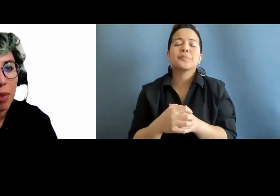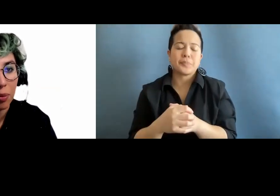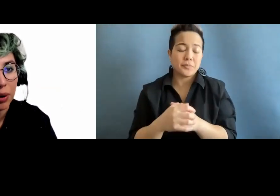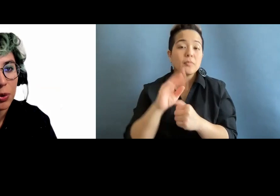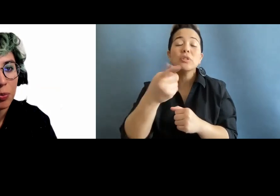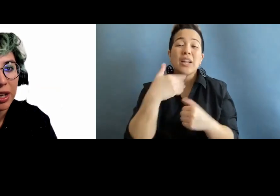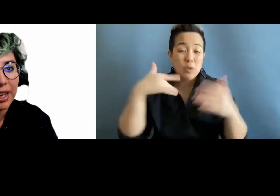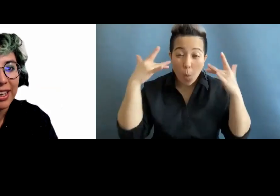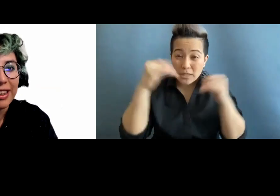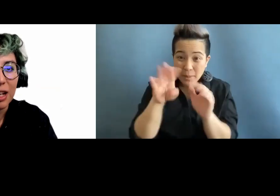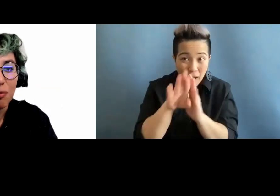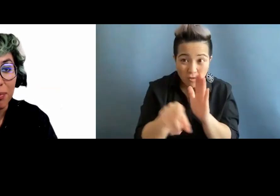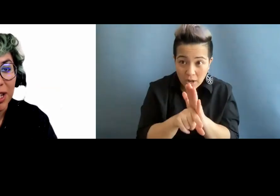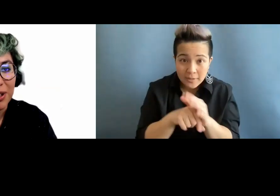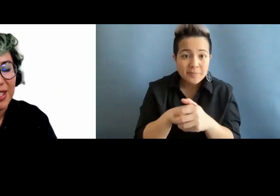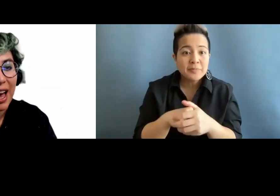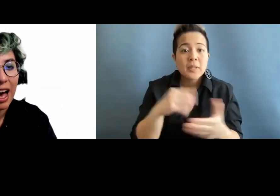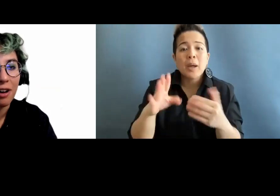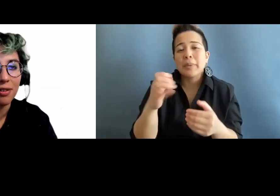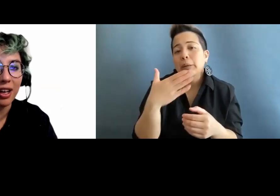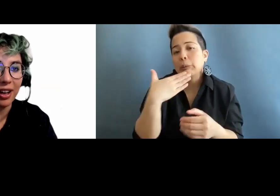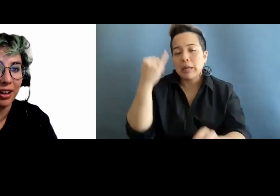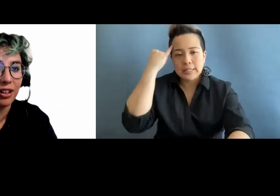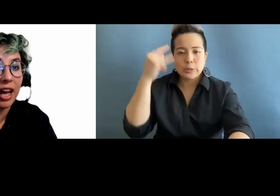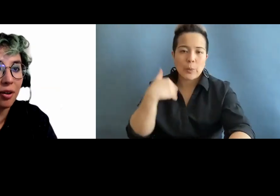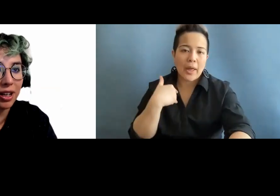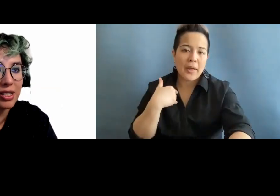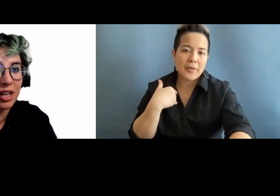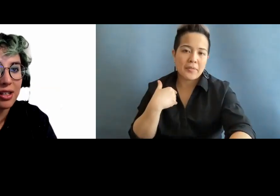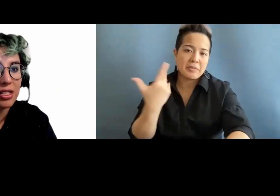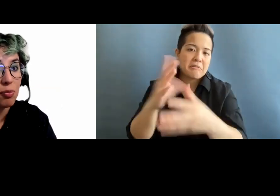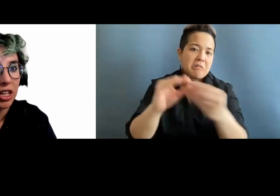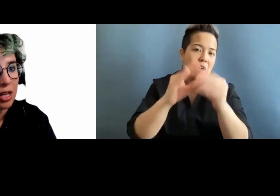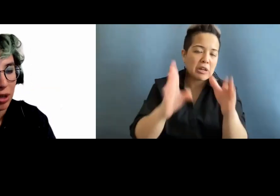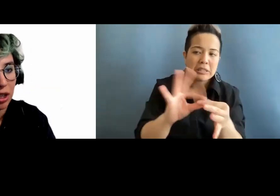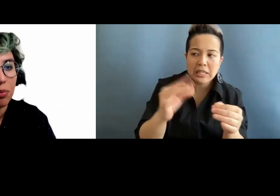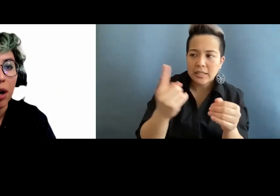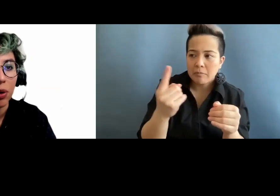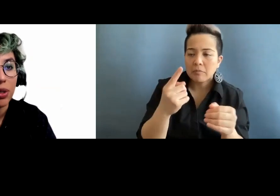background, it might be good to have a narrator says something is happening in the background or